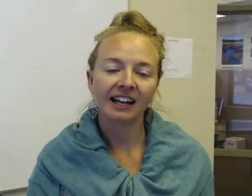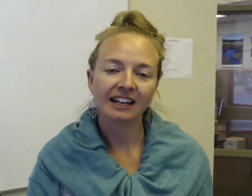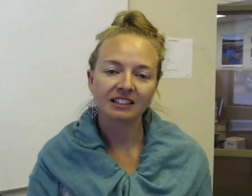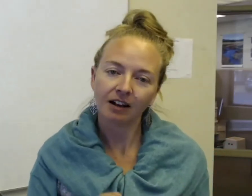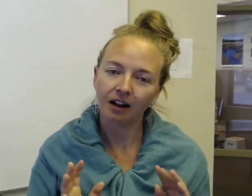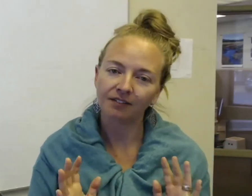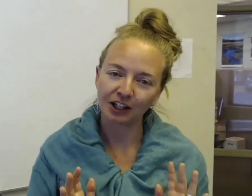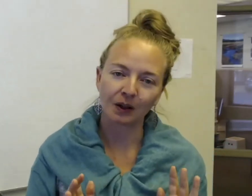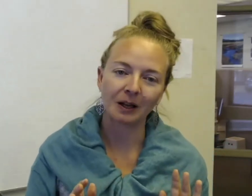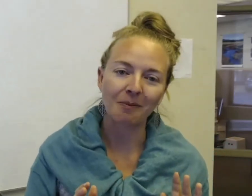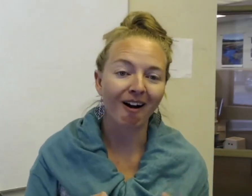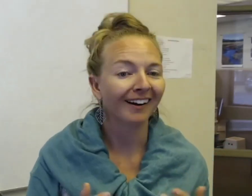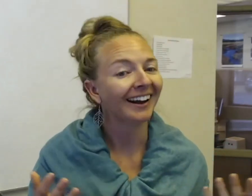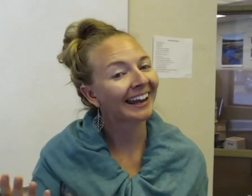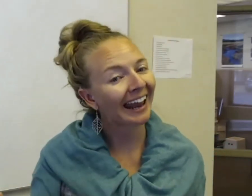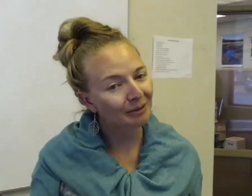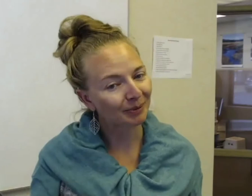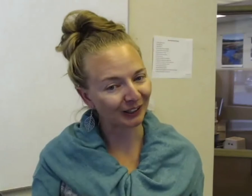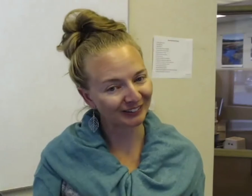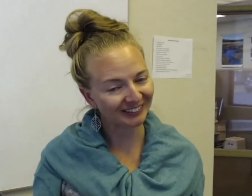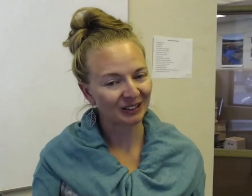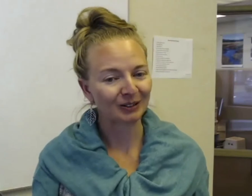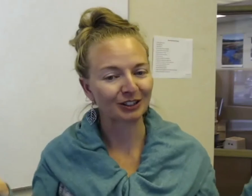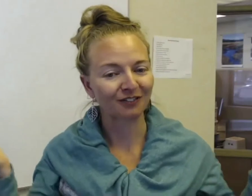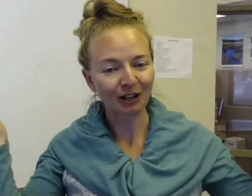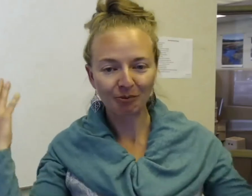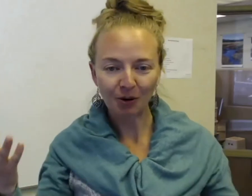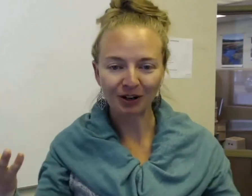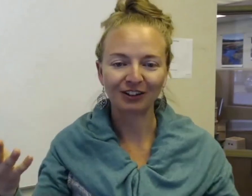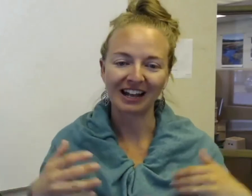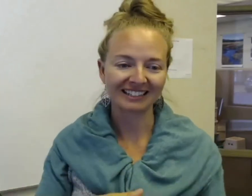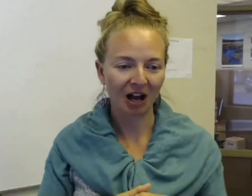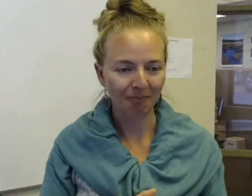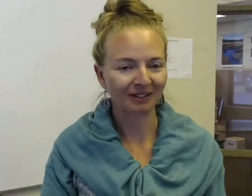and he has a video clip on caterpillar, which is very appropriate for today's topic with